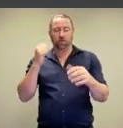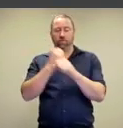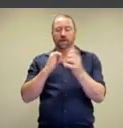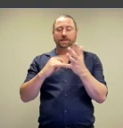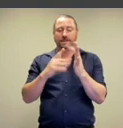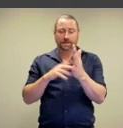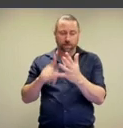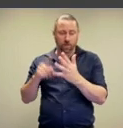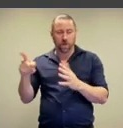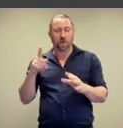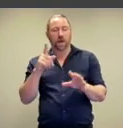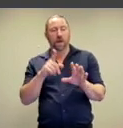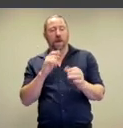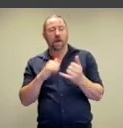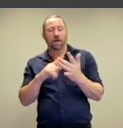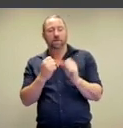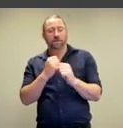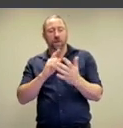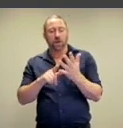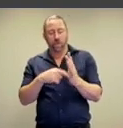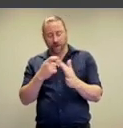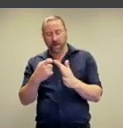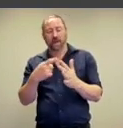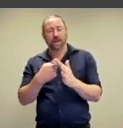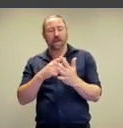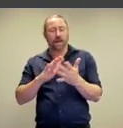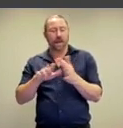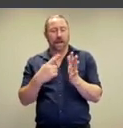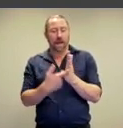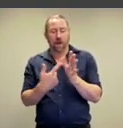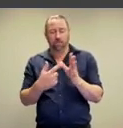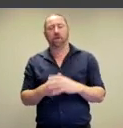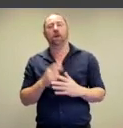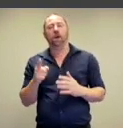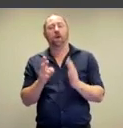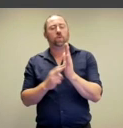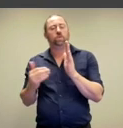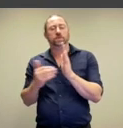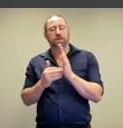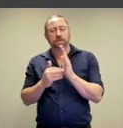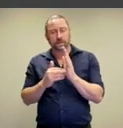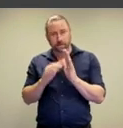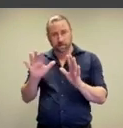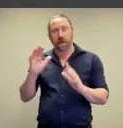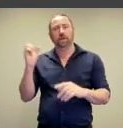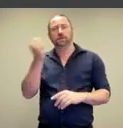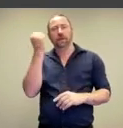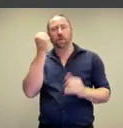The next two artists, Greg Semu and Shigeyuki Kihara